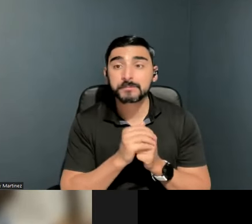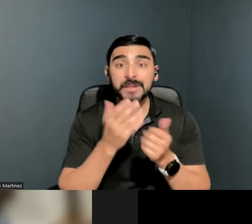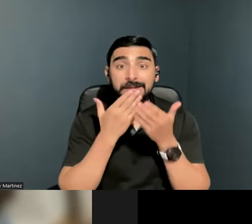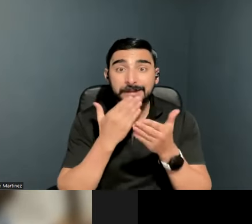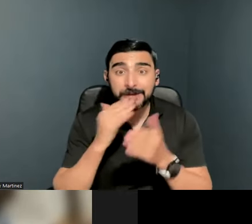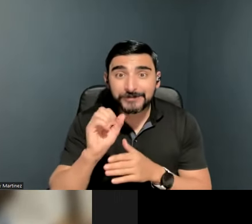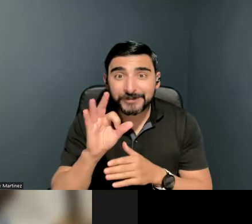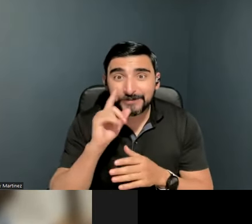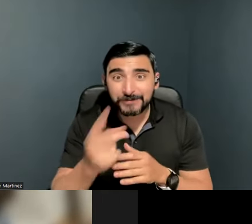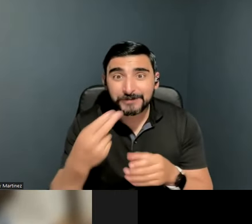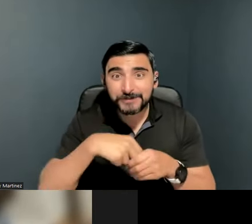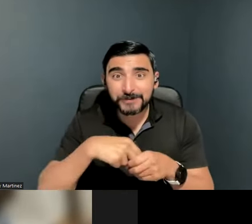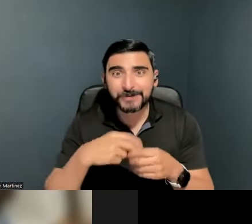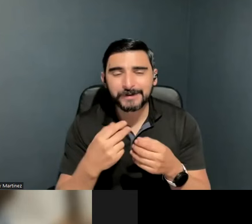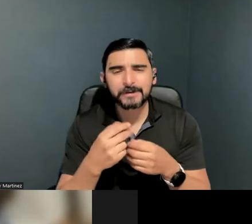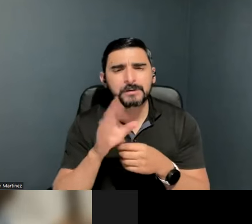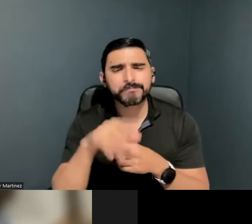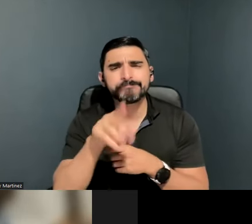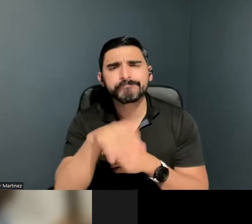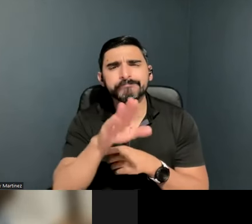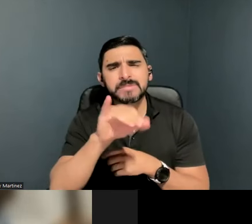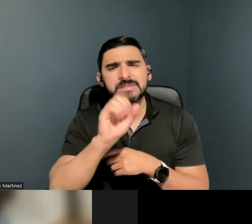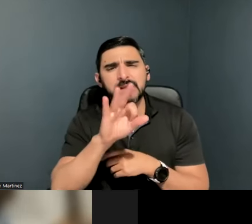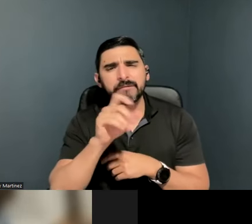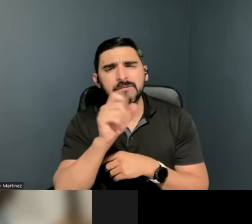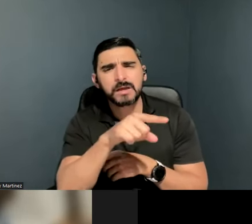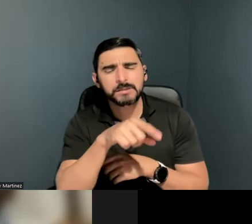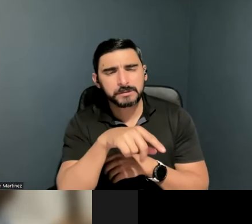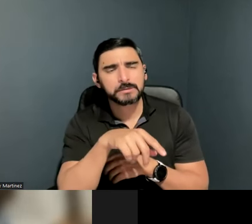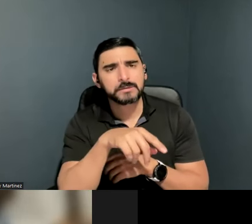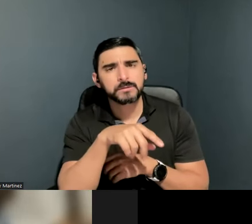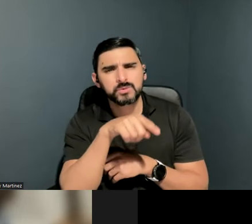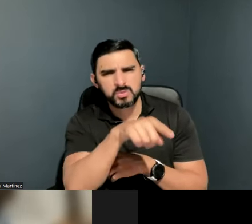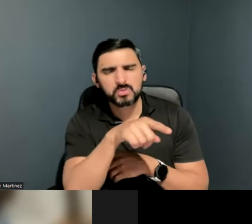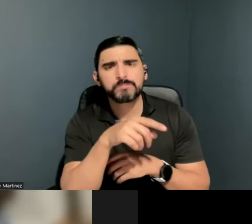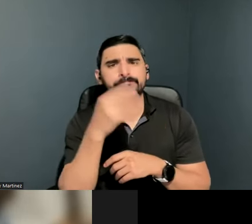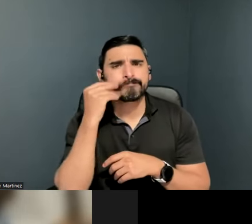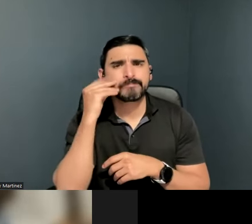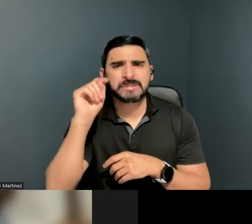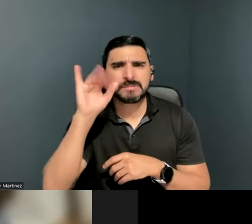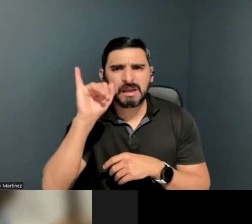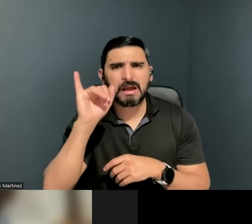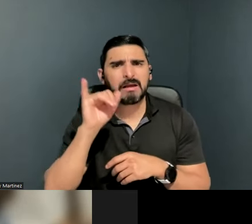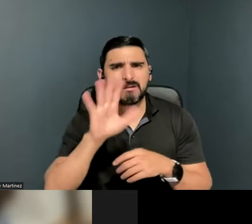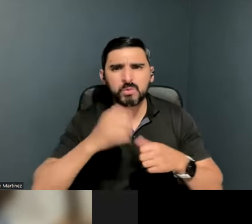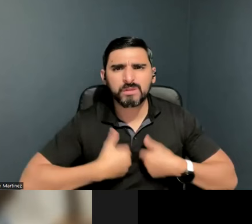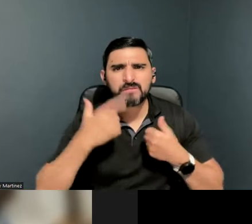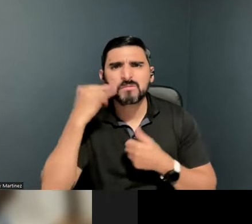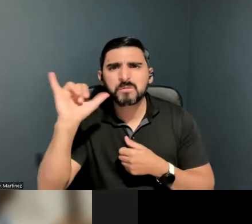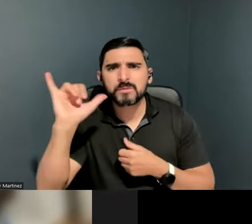us. So can you tell us, what is it like to live with a traumatic brain injury? JEFF LARCOMB: